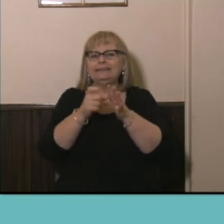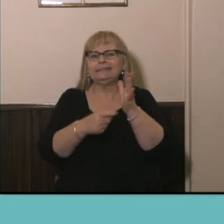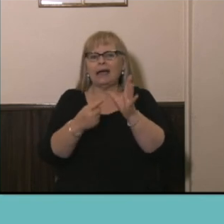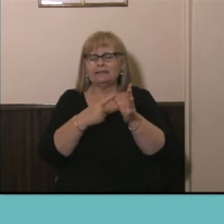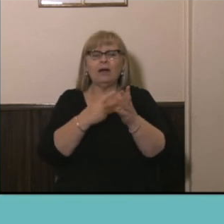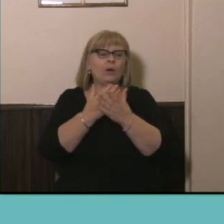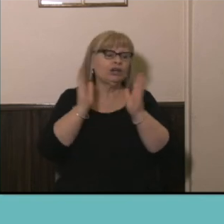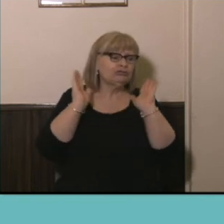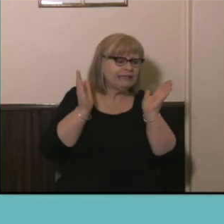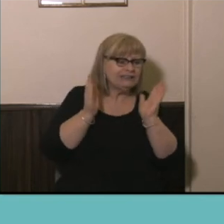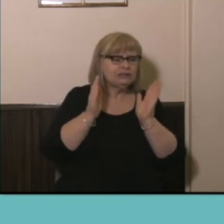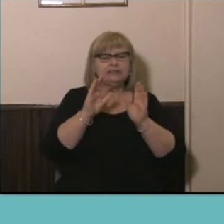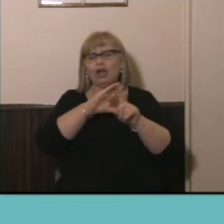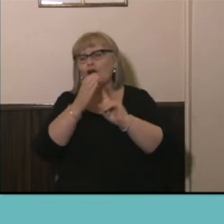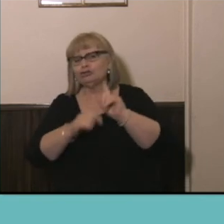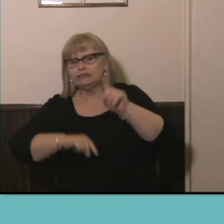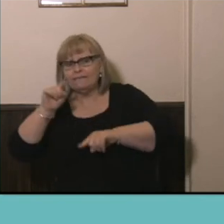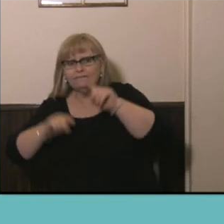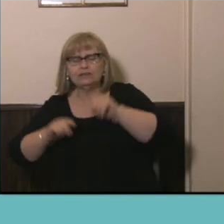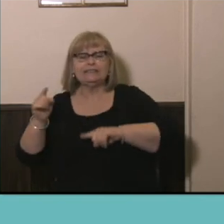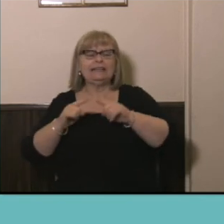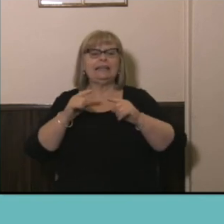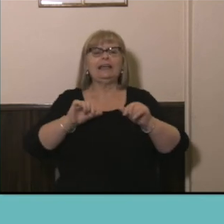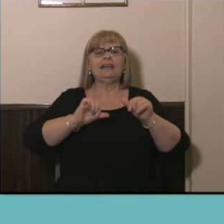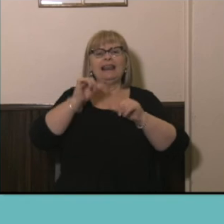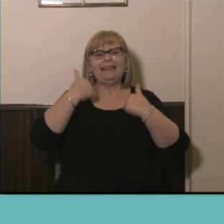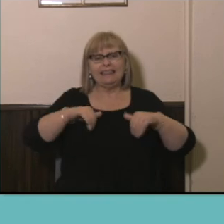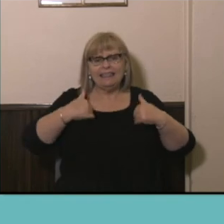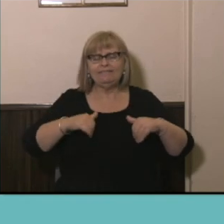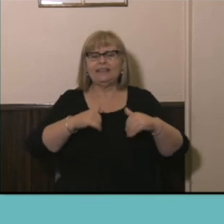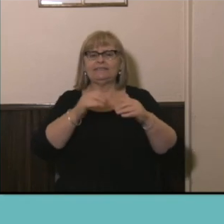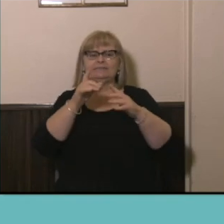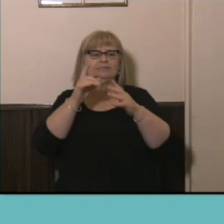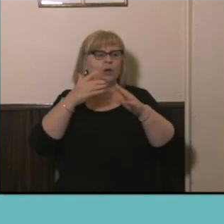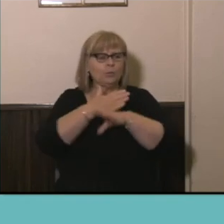apartment living, employment and work aging and an Aboriginal and Torres